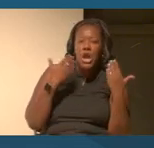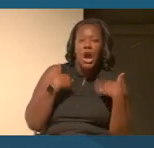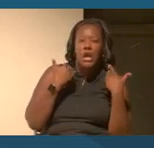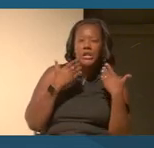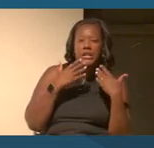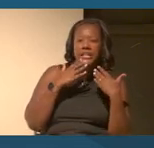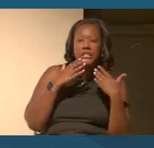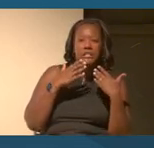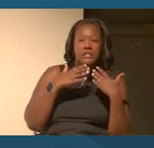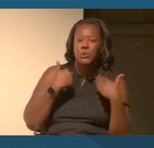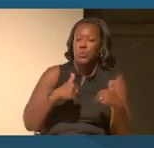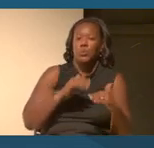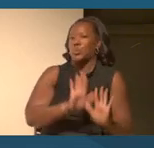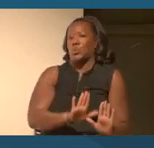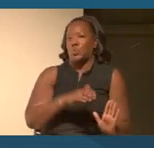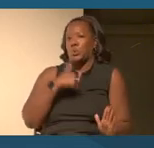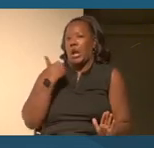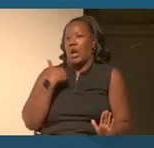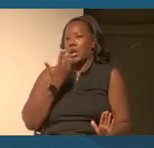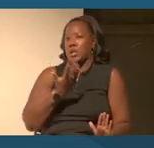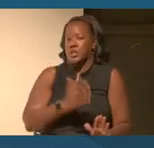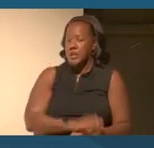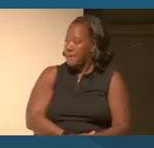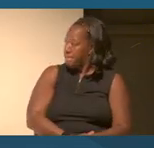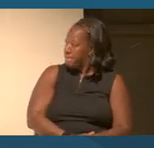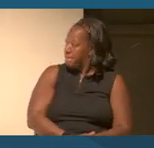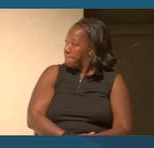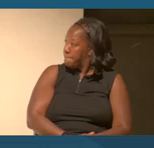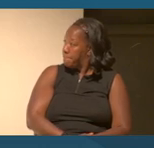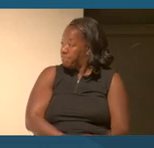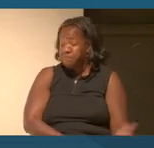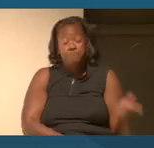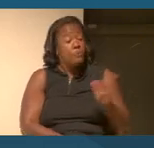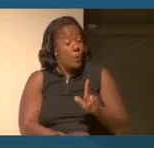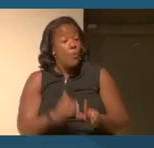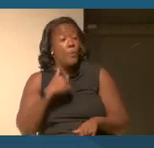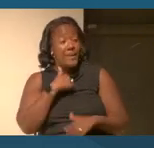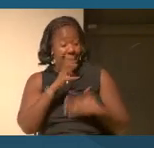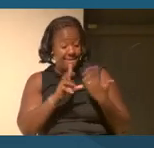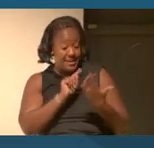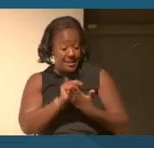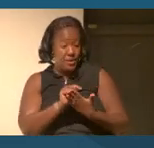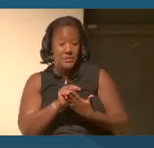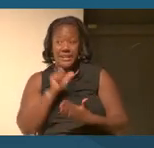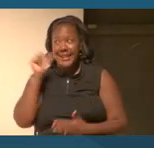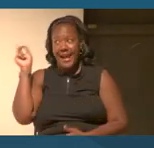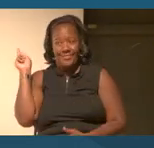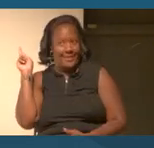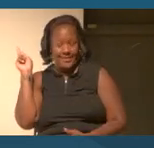Well, we do have videos, not these videos for younger learners.